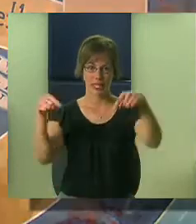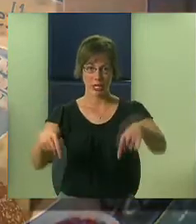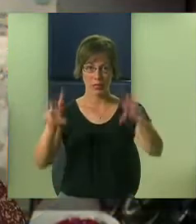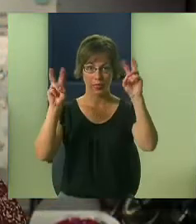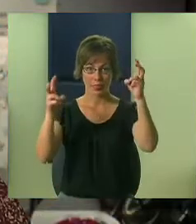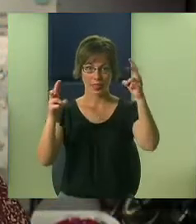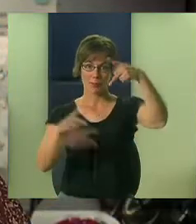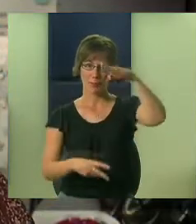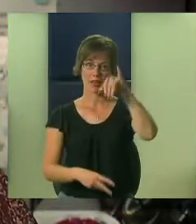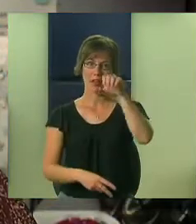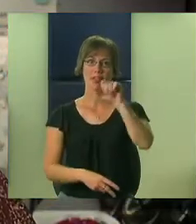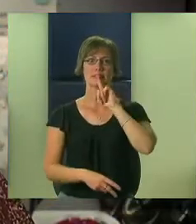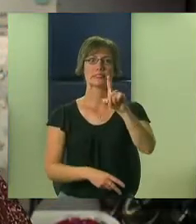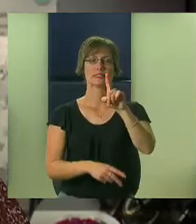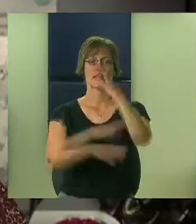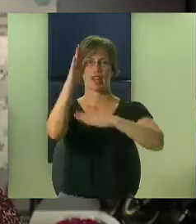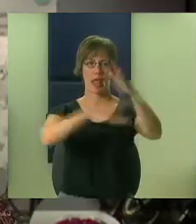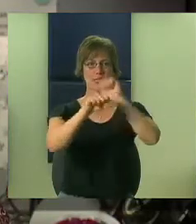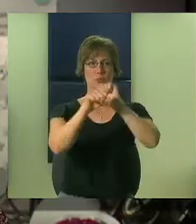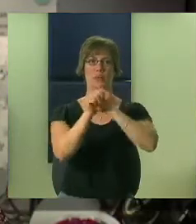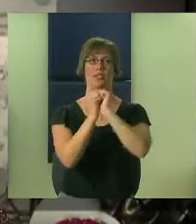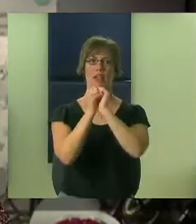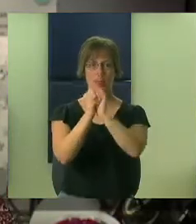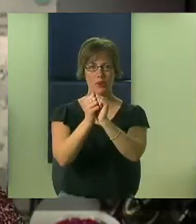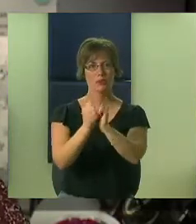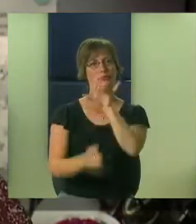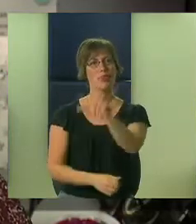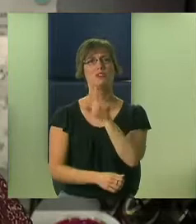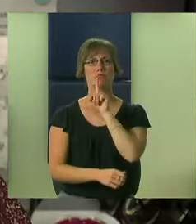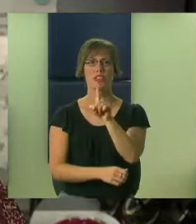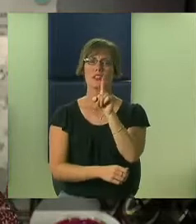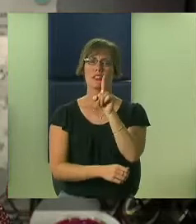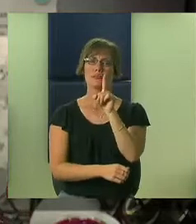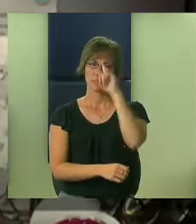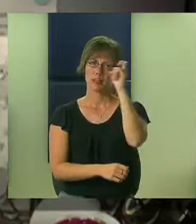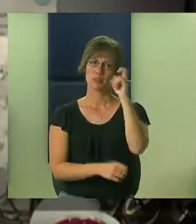Terri Nilson-Bugella: Here the theme for PBIS is, "Hands Working Together". That's kind